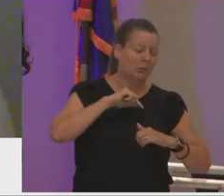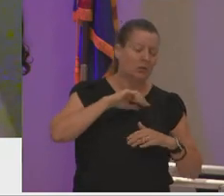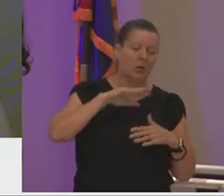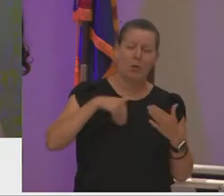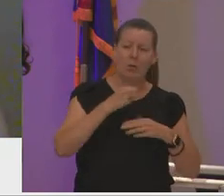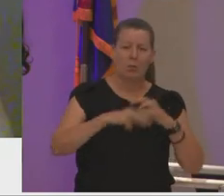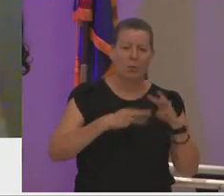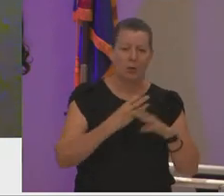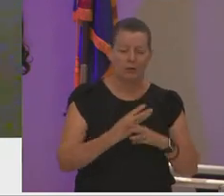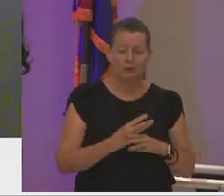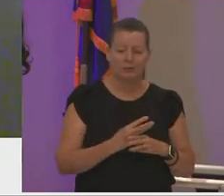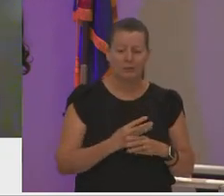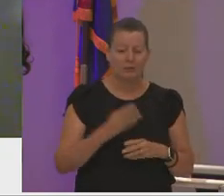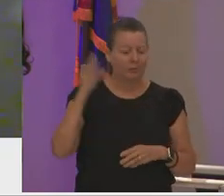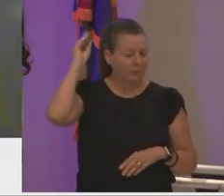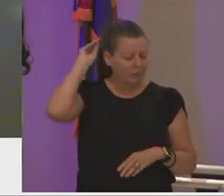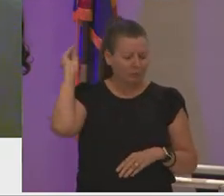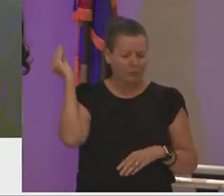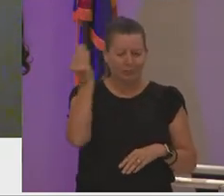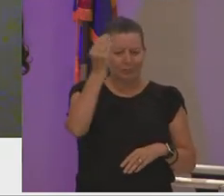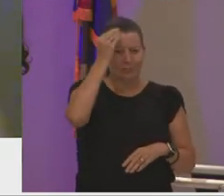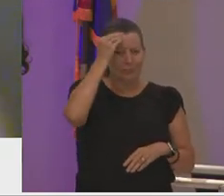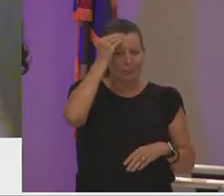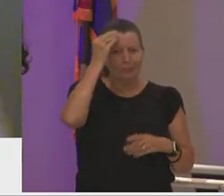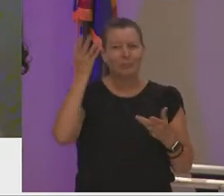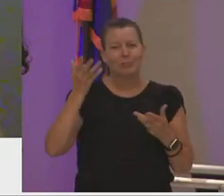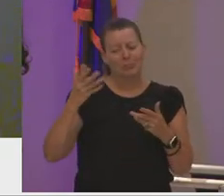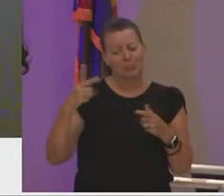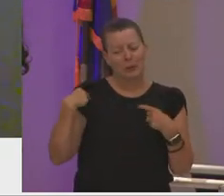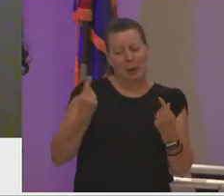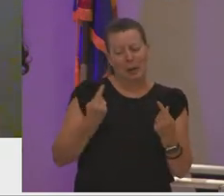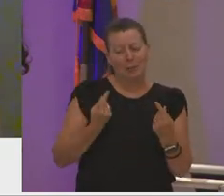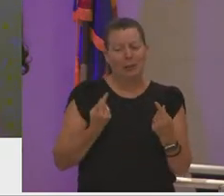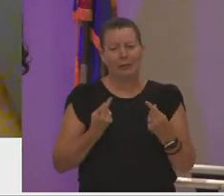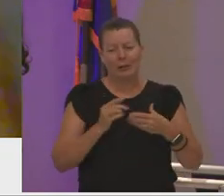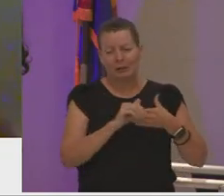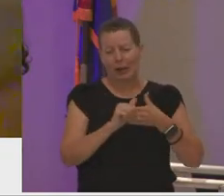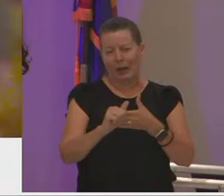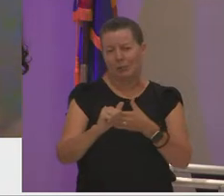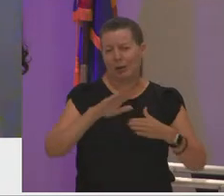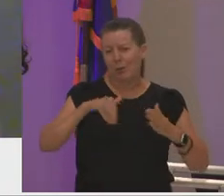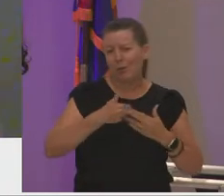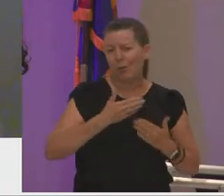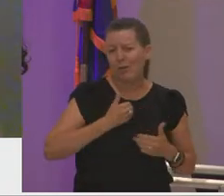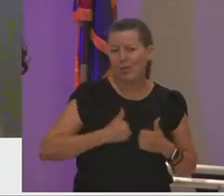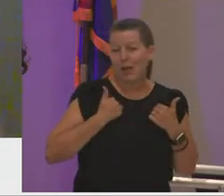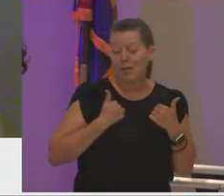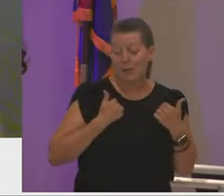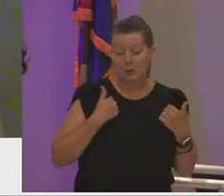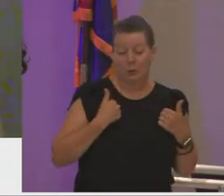this little voice had guided me my entire life and so when it calls i just go and so